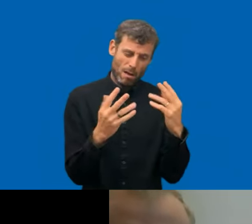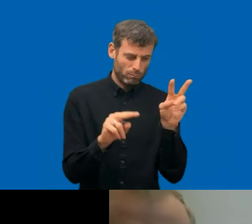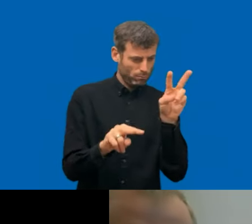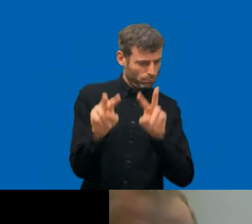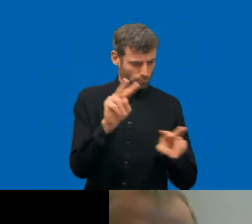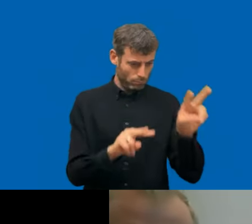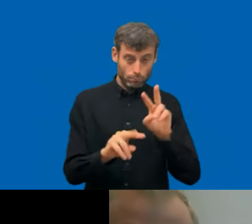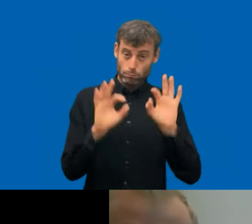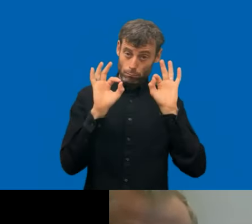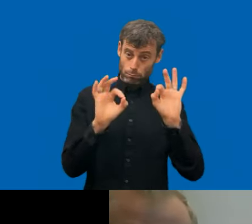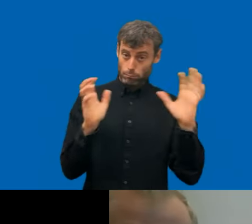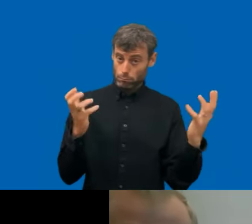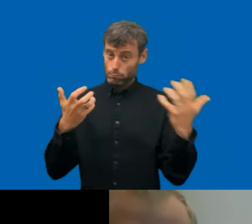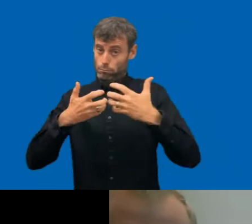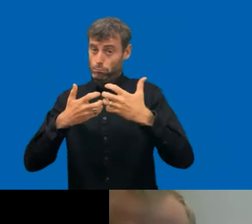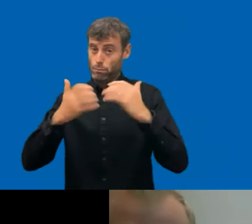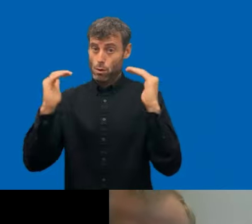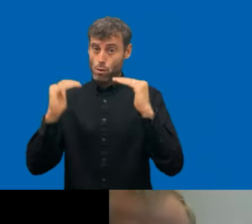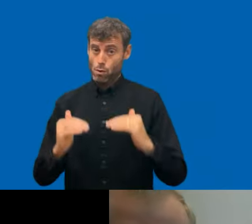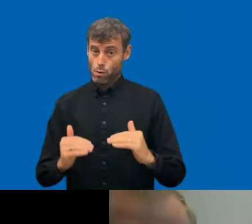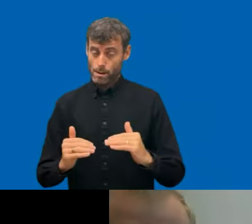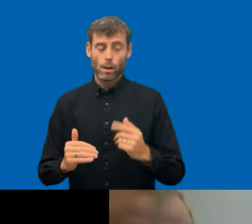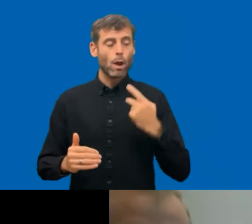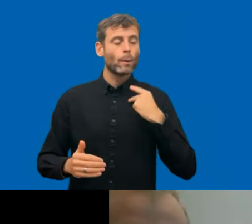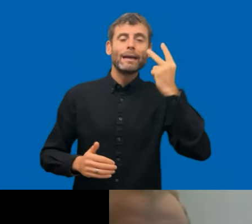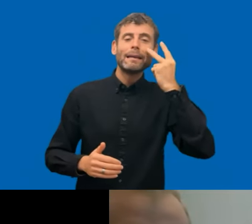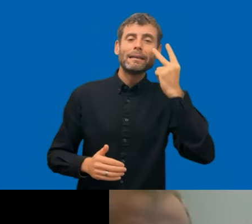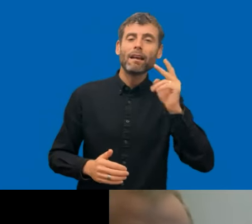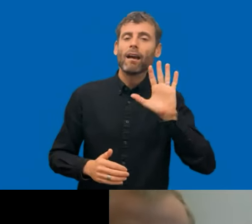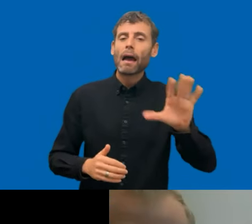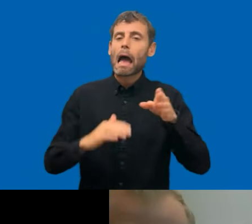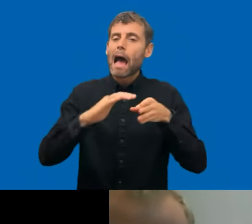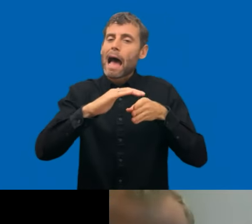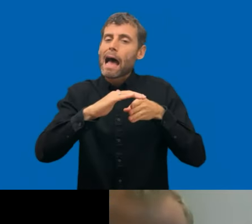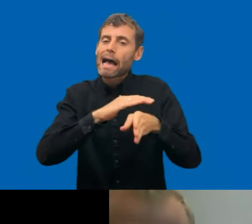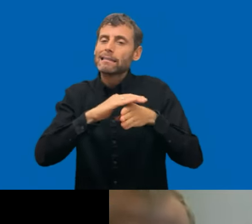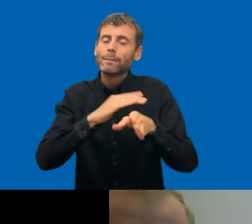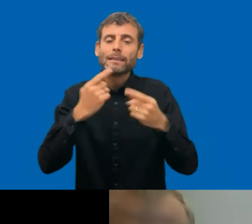monitor the accessibility statement in the in-depth, we check like the whole thing,